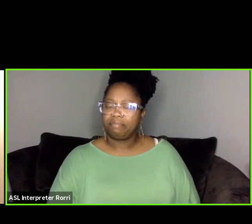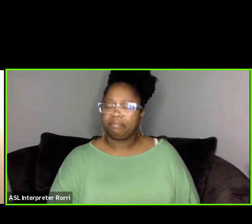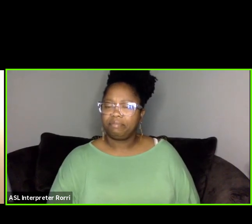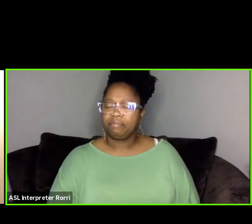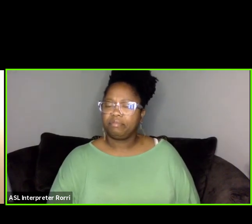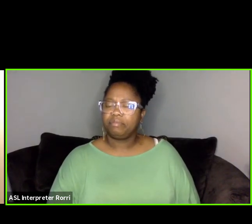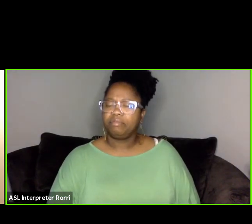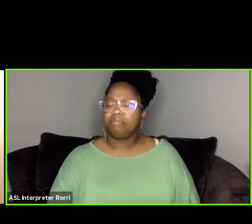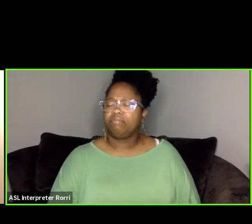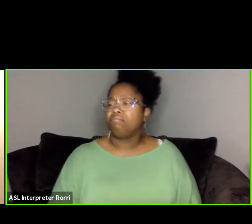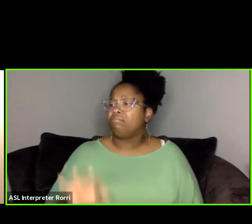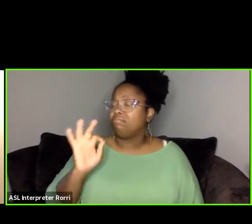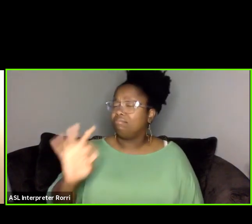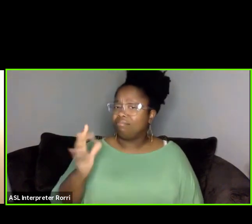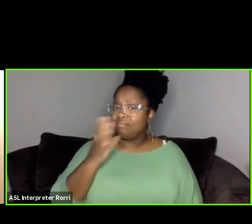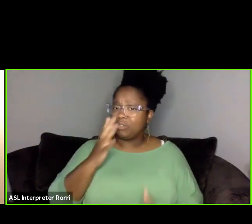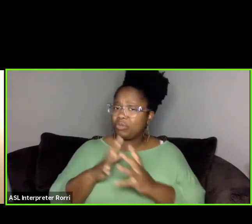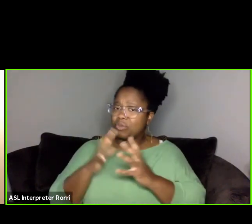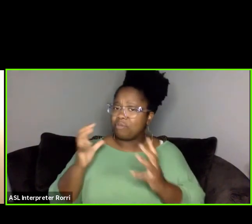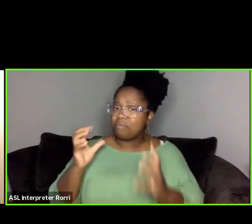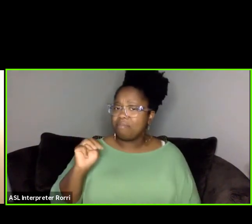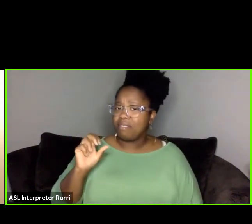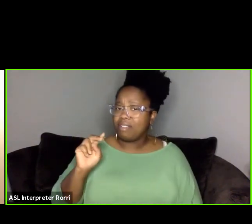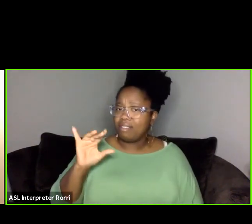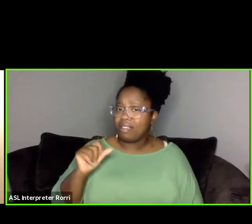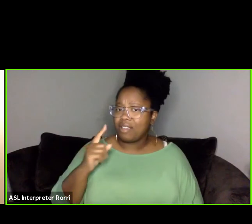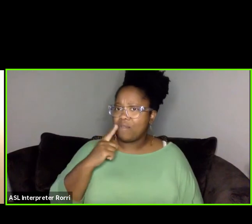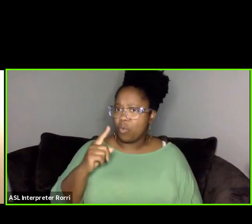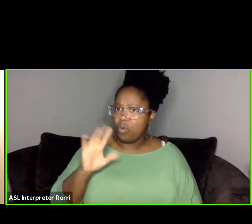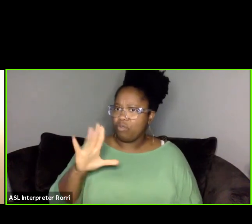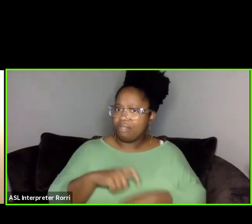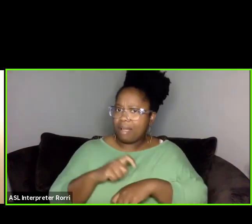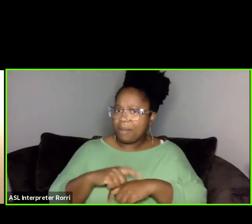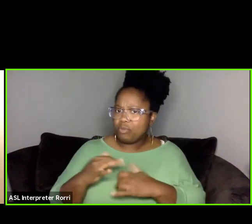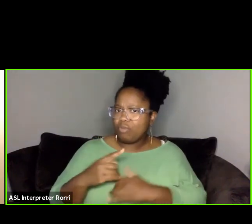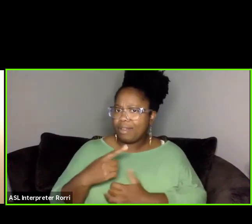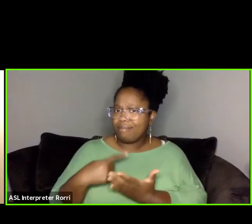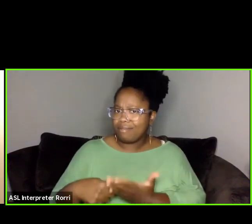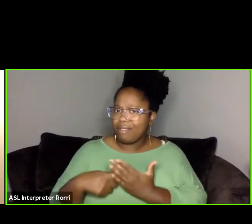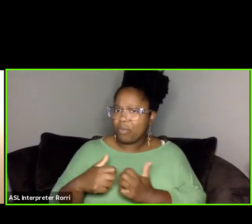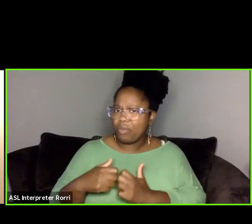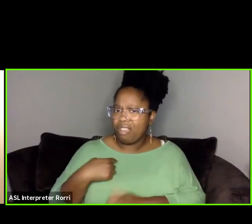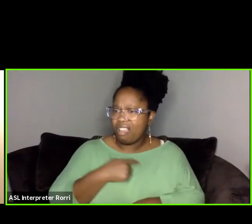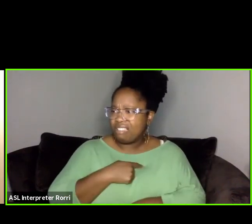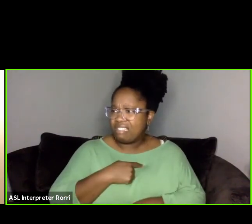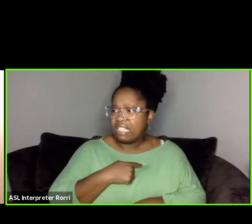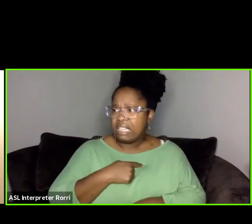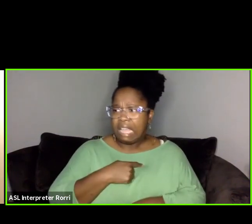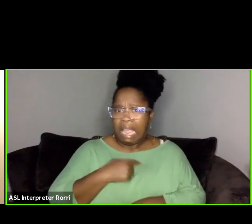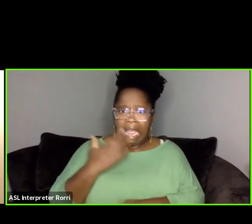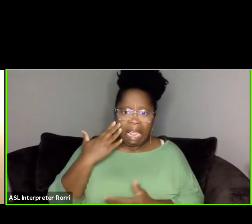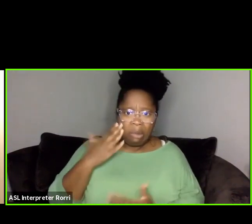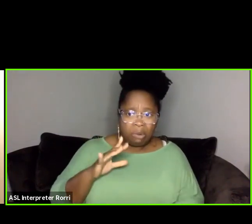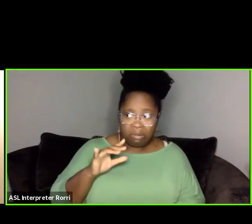Thank you so much Monica for taking the time today to talk to us. I'm not sure if I can be heard. Can you hear me?